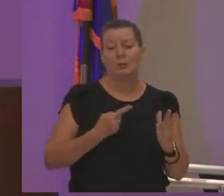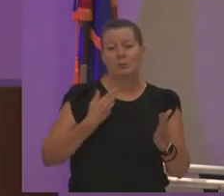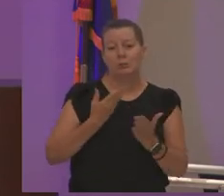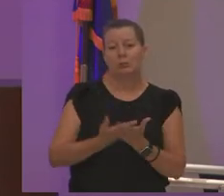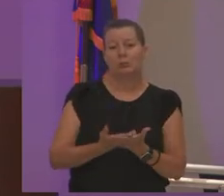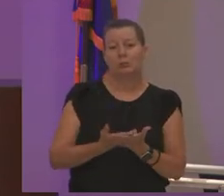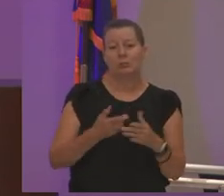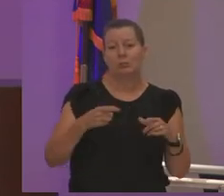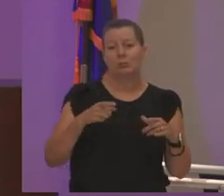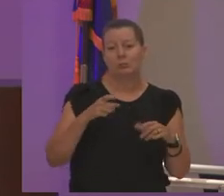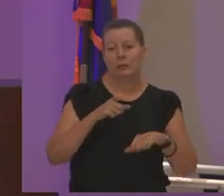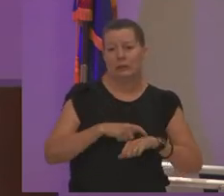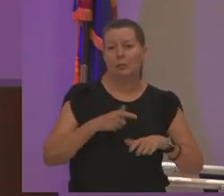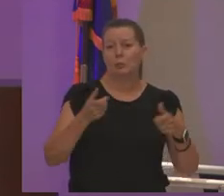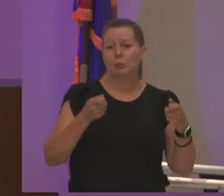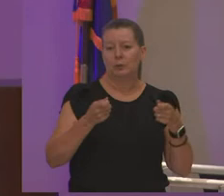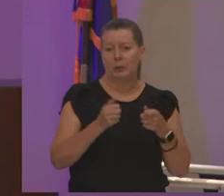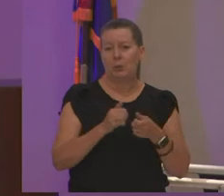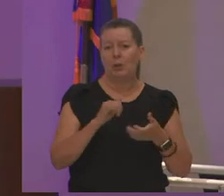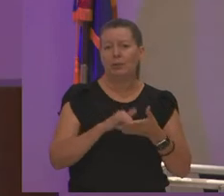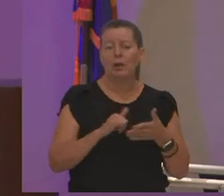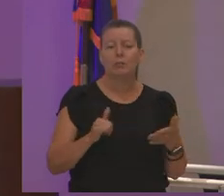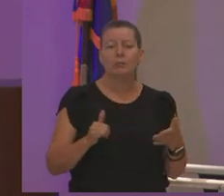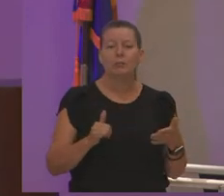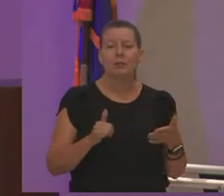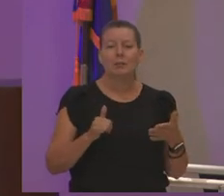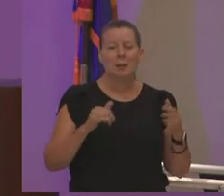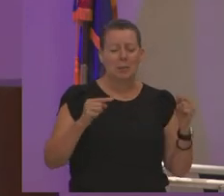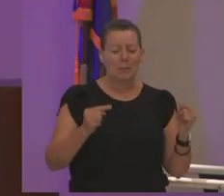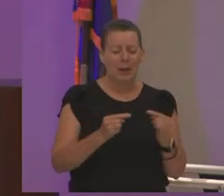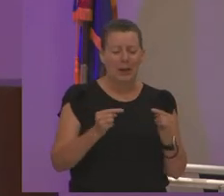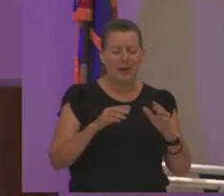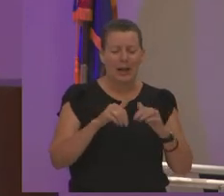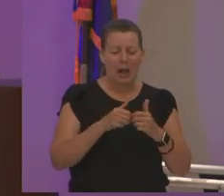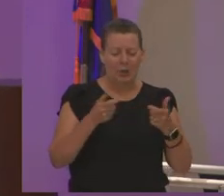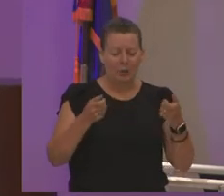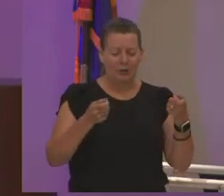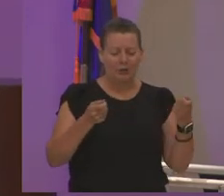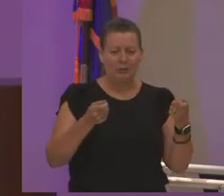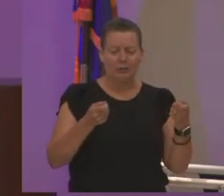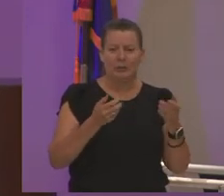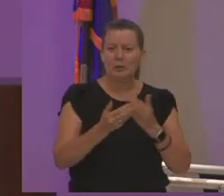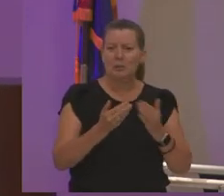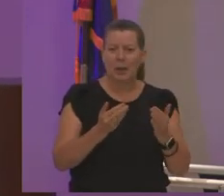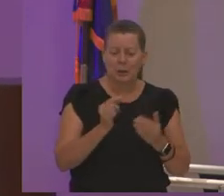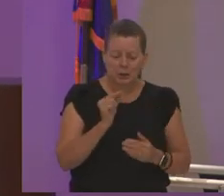with it and part of dealing with any type of pain however small is to acknowledge that it